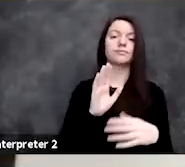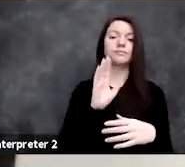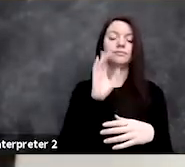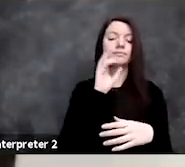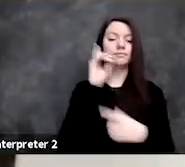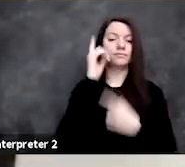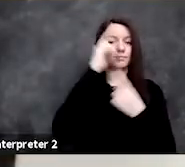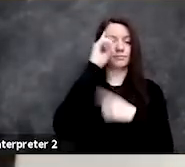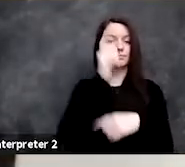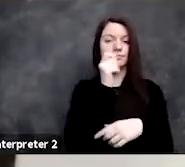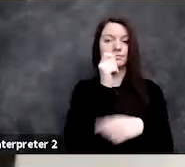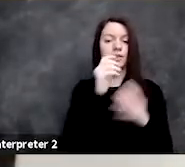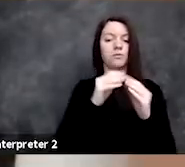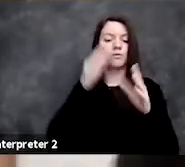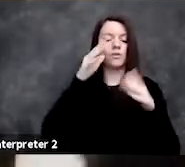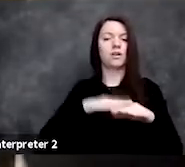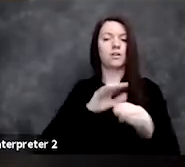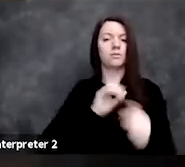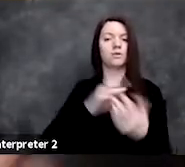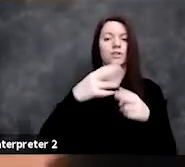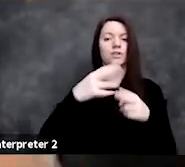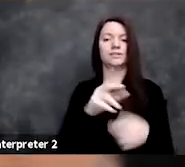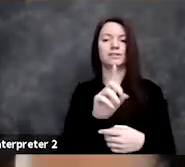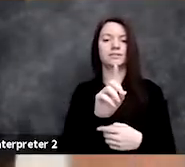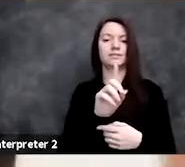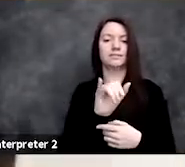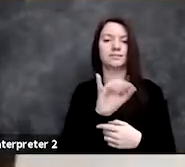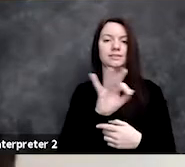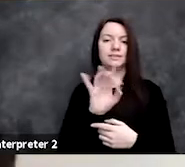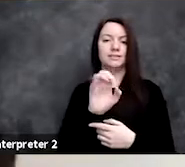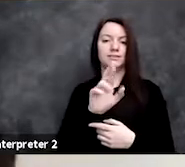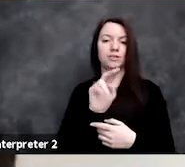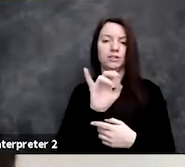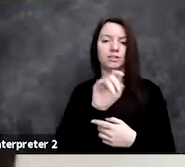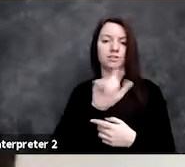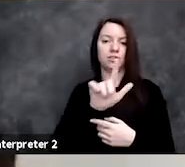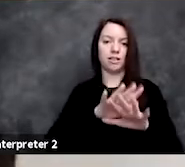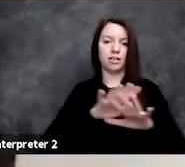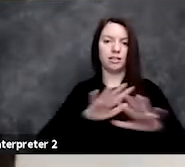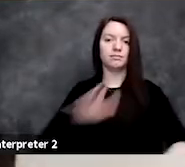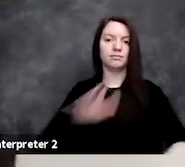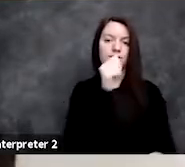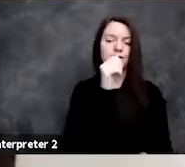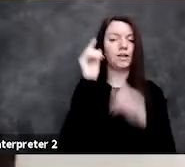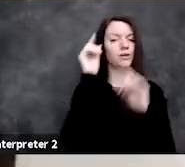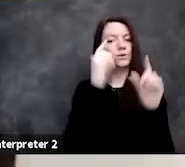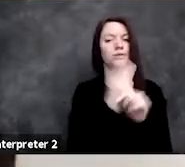really focus on a framework called differential privacy, and so that's what Google uses when it uses your data